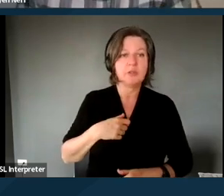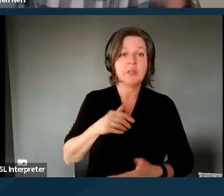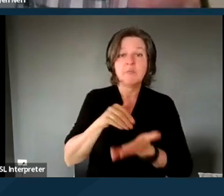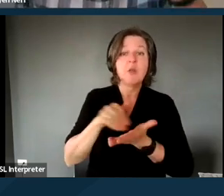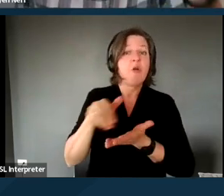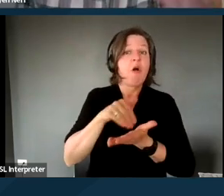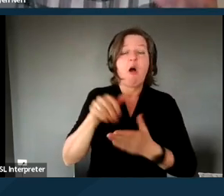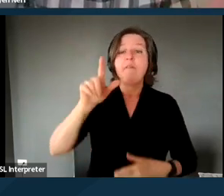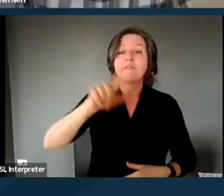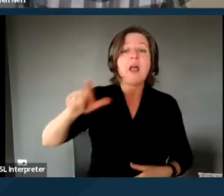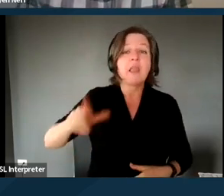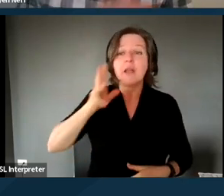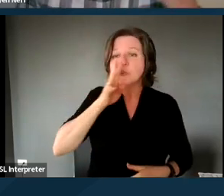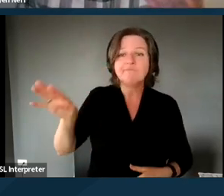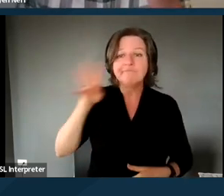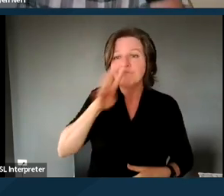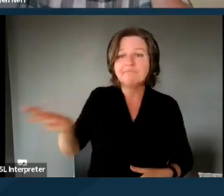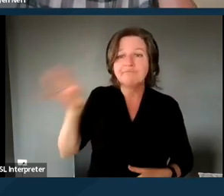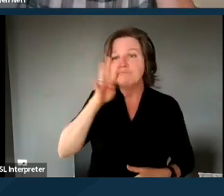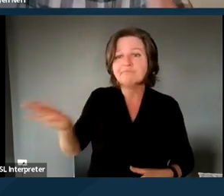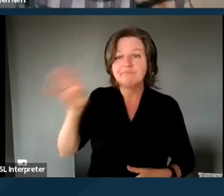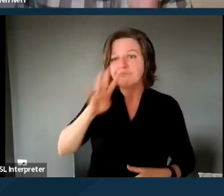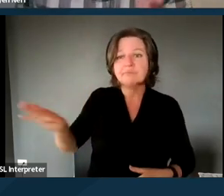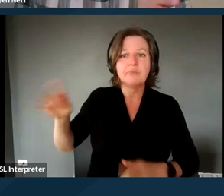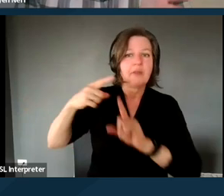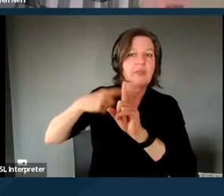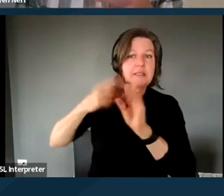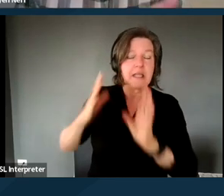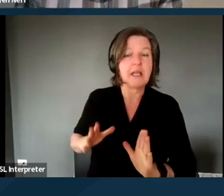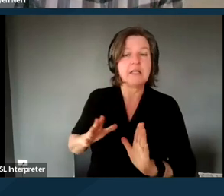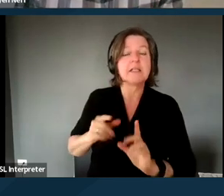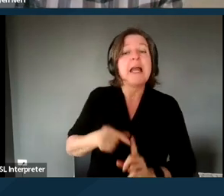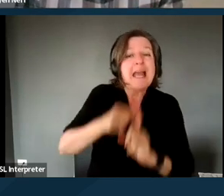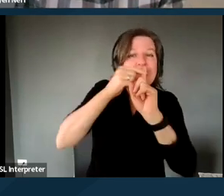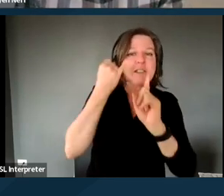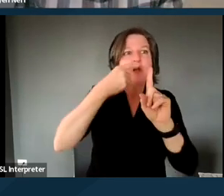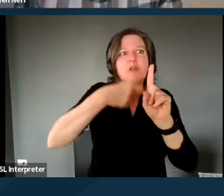especially when they're asking for something that requires a landlord to do something more than they would otherwise have to do.